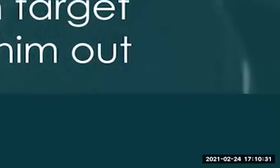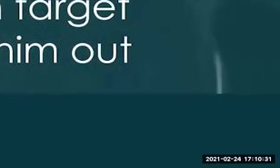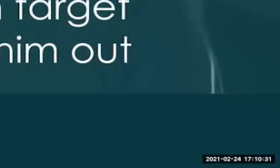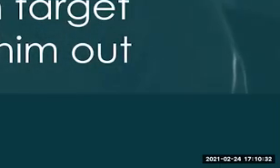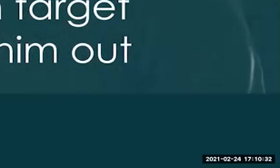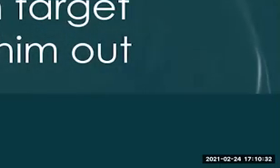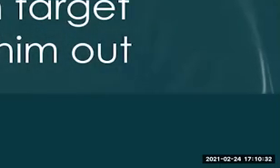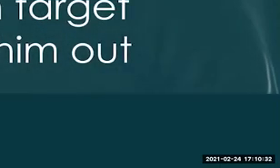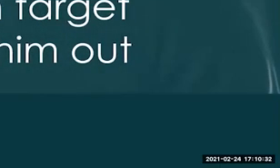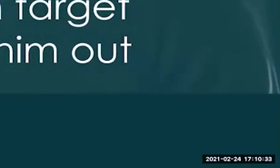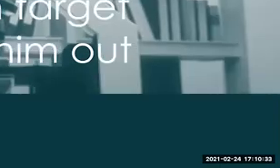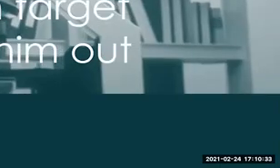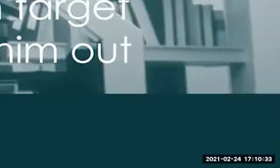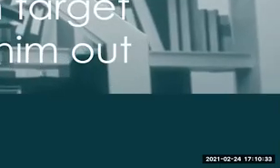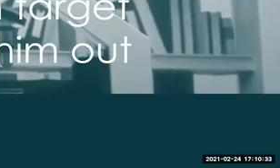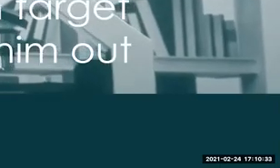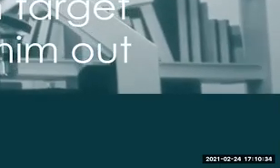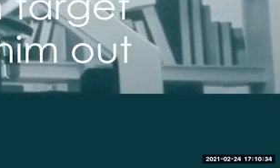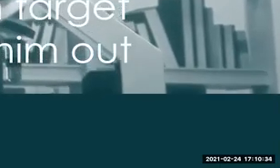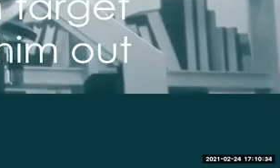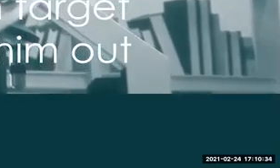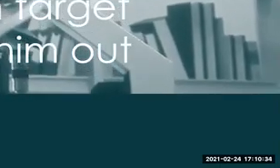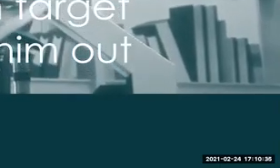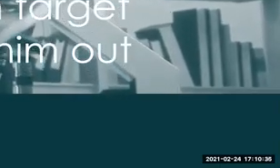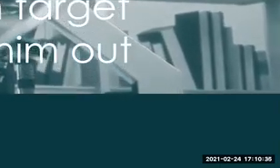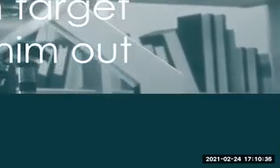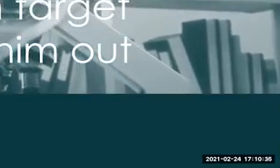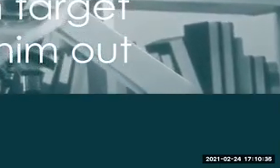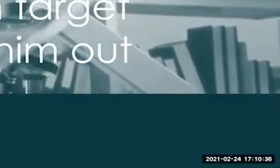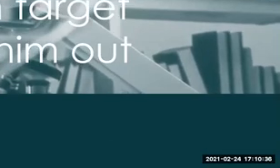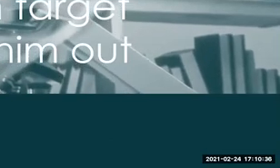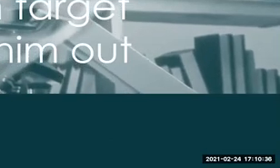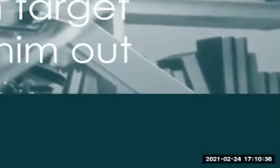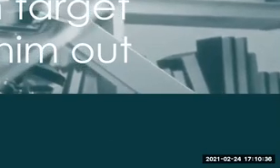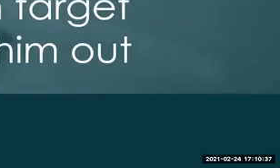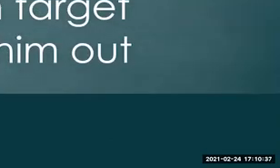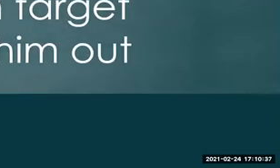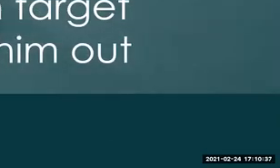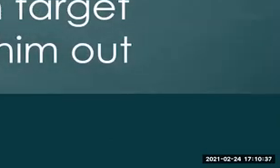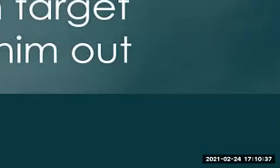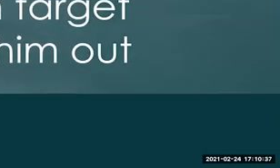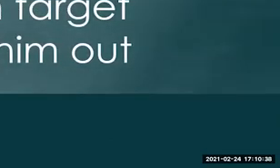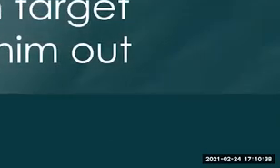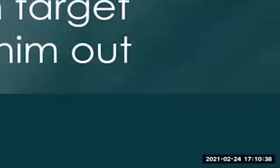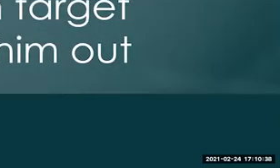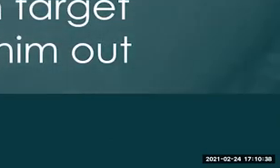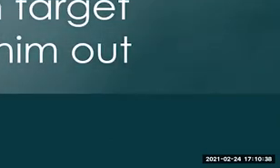lastly, you know, it could also be Hit Man. But I was thinking of Assassin's Creed here where you're tracking an assassination target through city streets and you need to take them out without